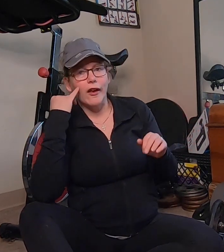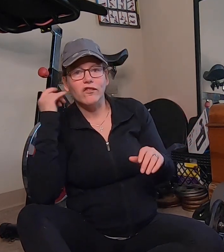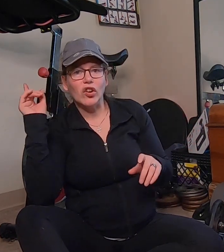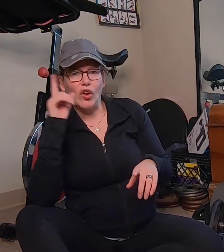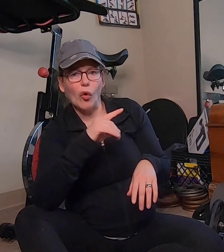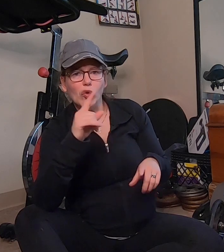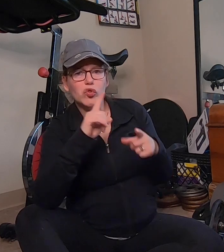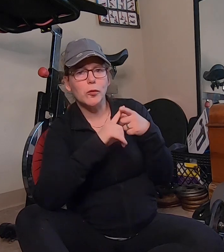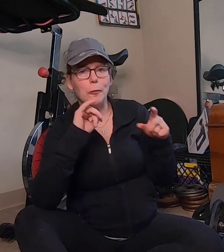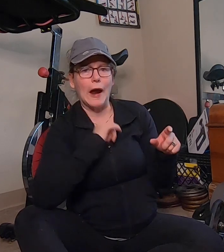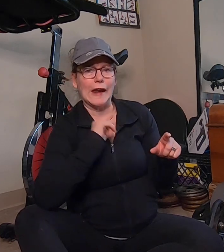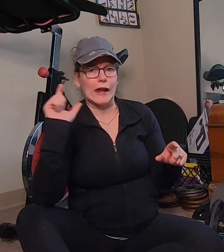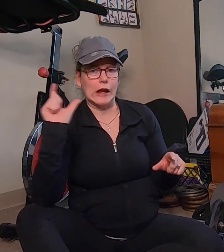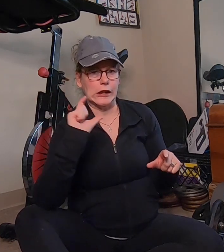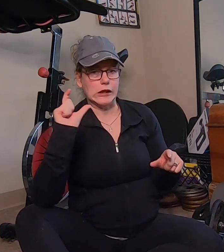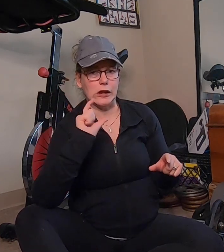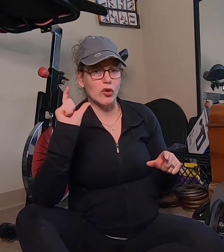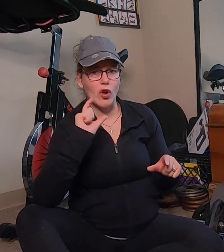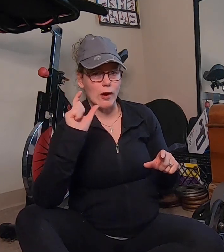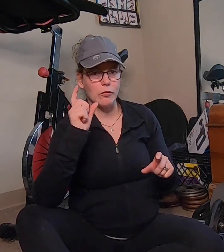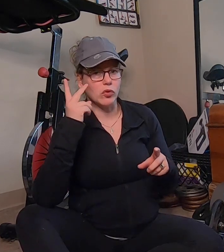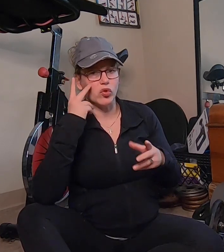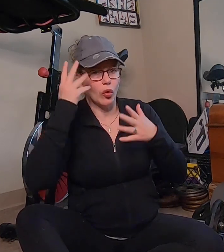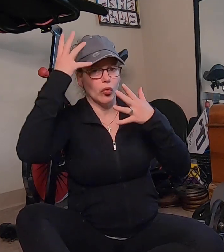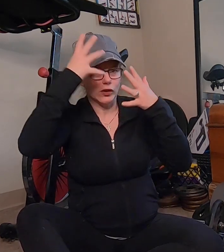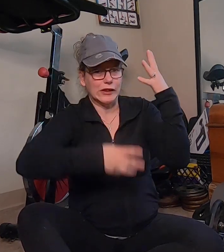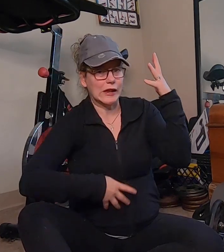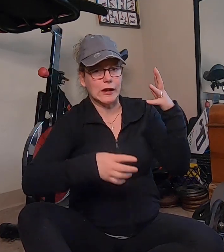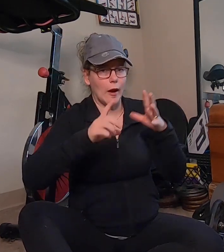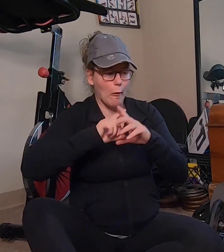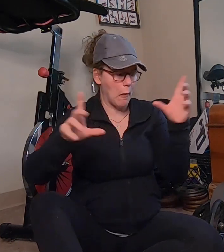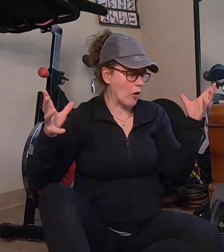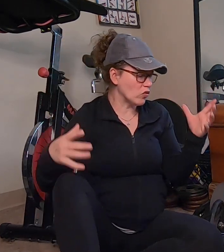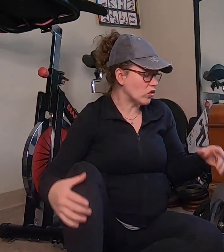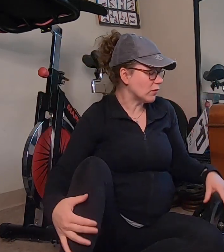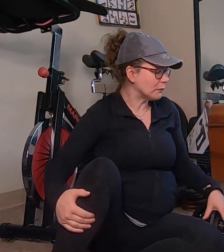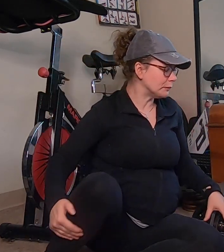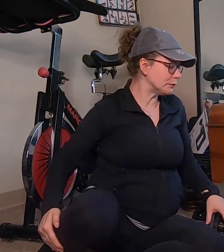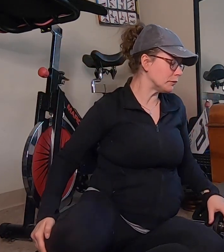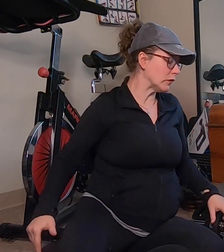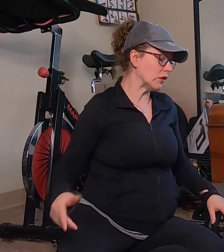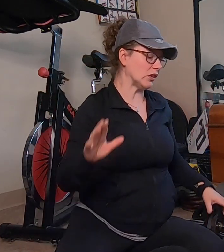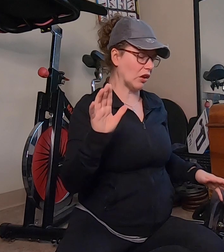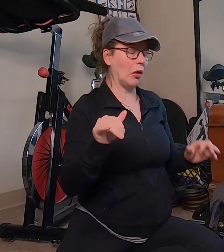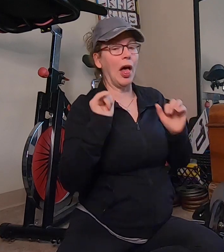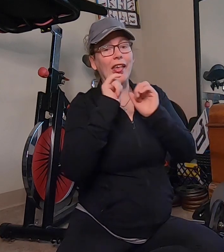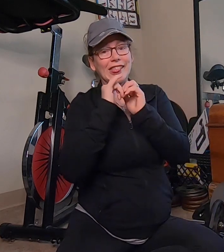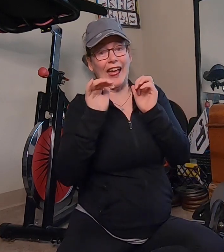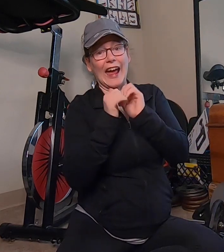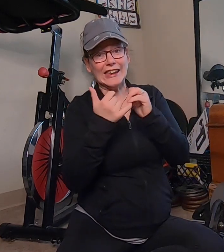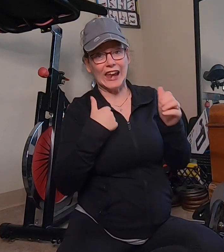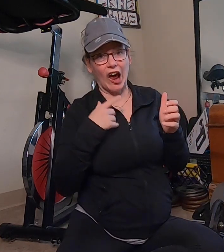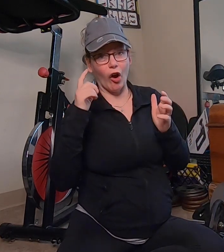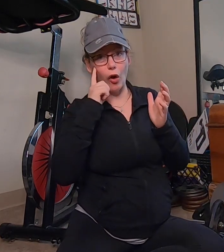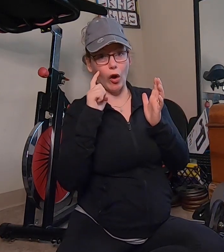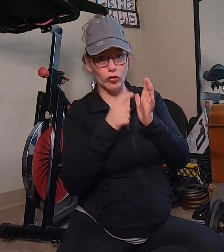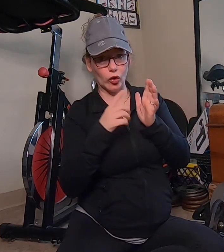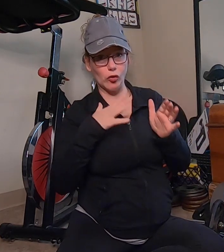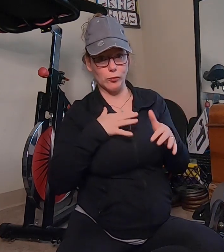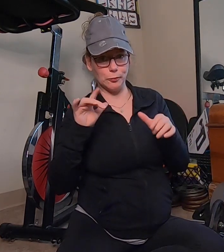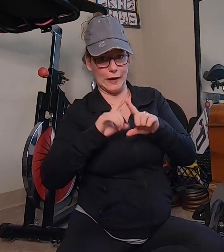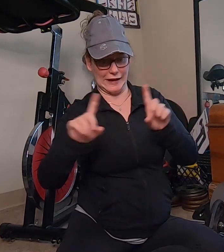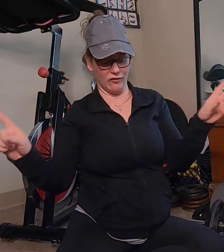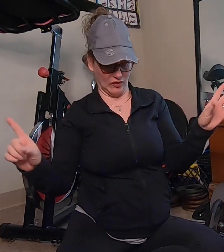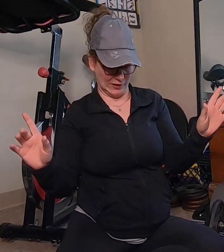if you go to my Instagram you'll see a bunch so that's how I'll notice my difference